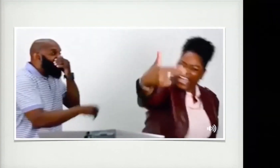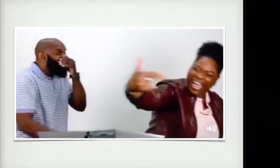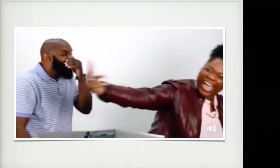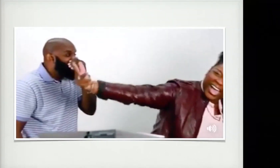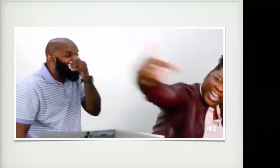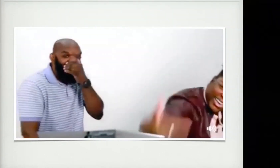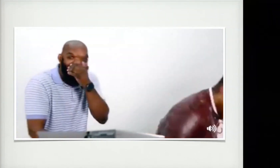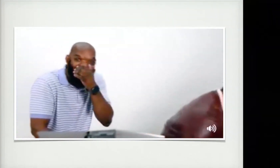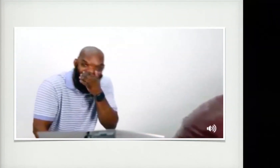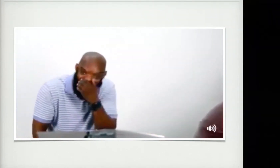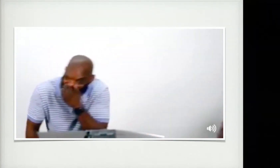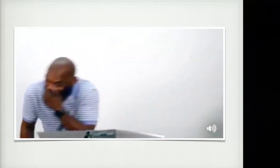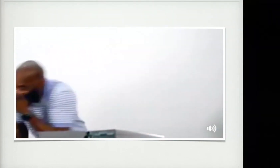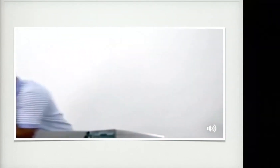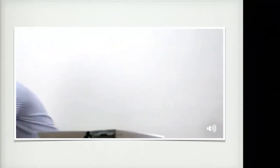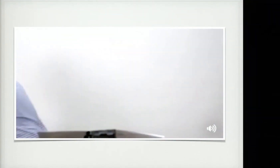Seriously? Come on. but. Cut.